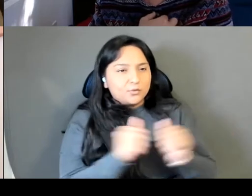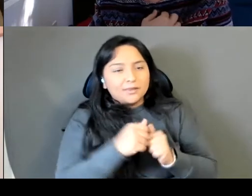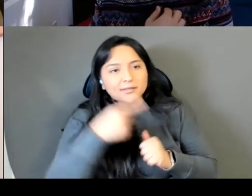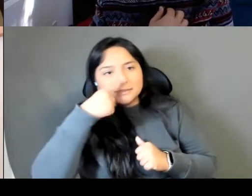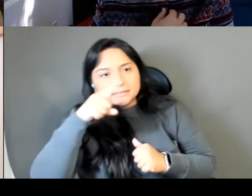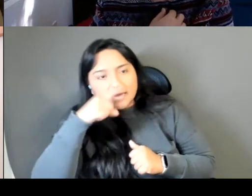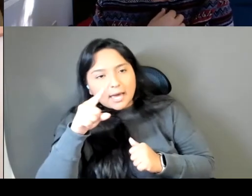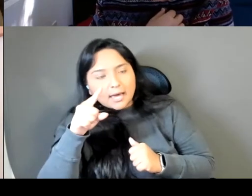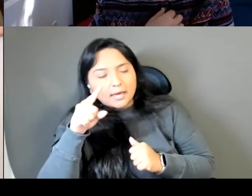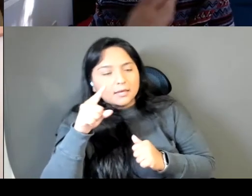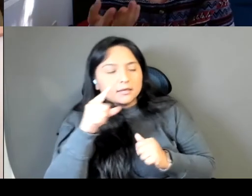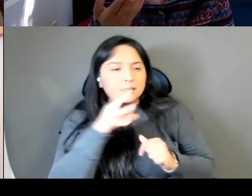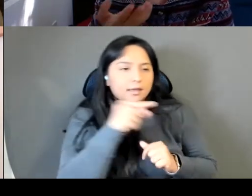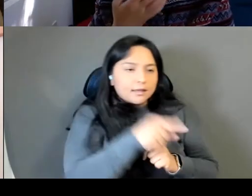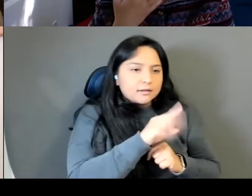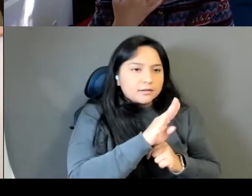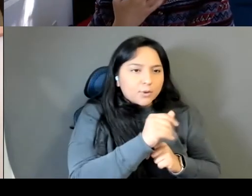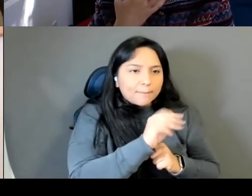now, I think, you know, maybe people in the audience can relate.